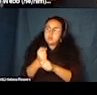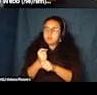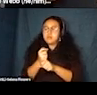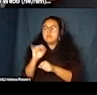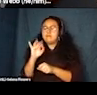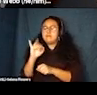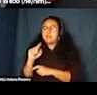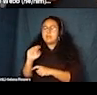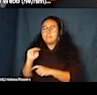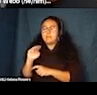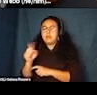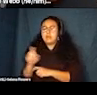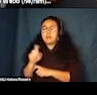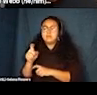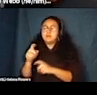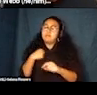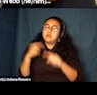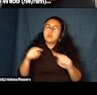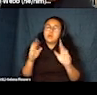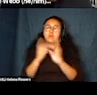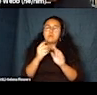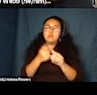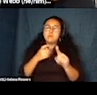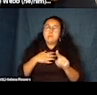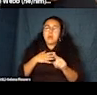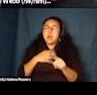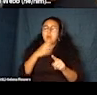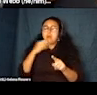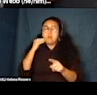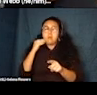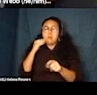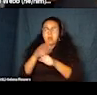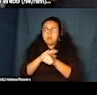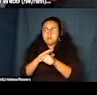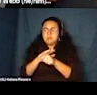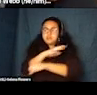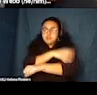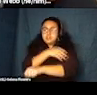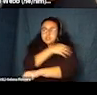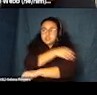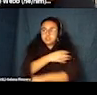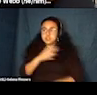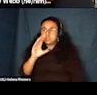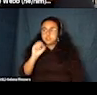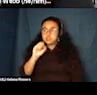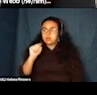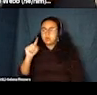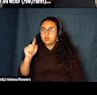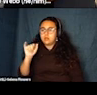year's conference from my home land, Scotland. So any of the European based contingent looking for an early morning chat, feel free.